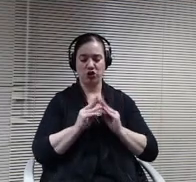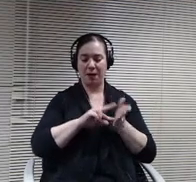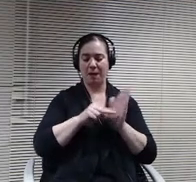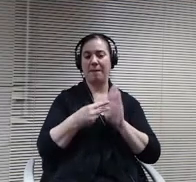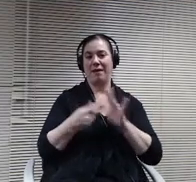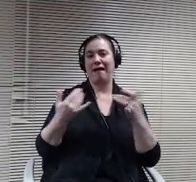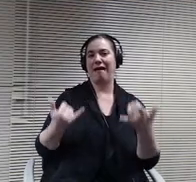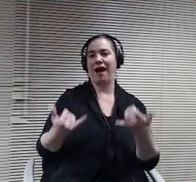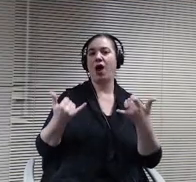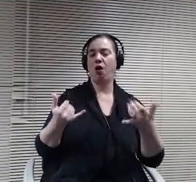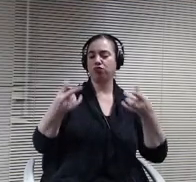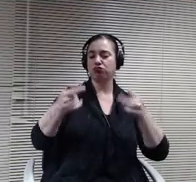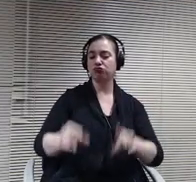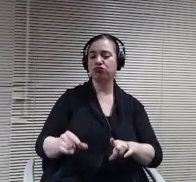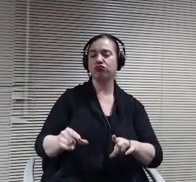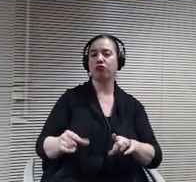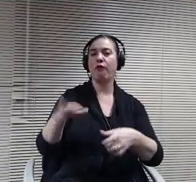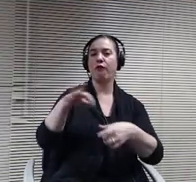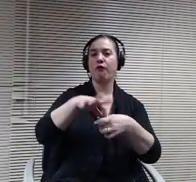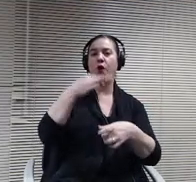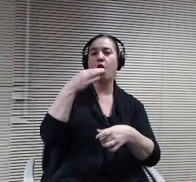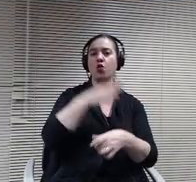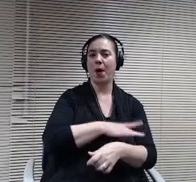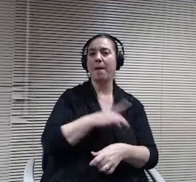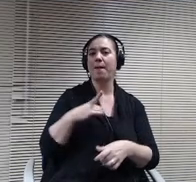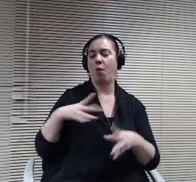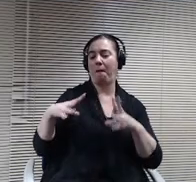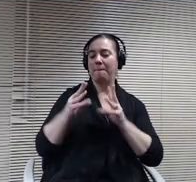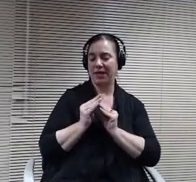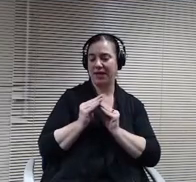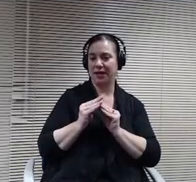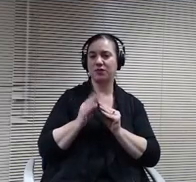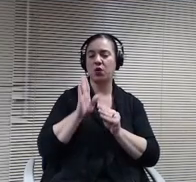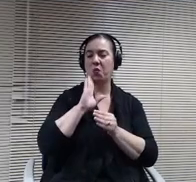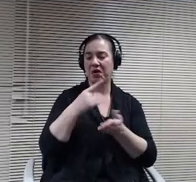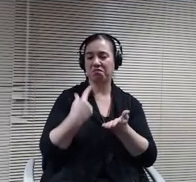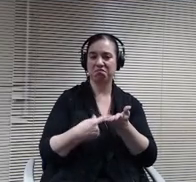Will cover that, so I'm going to cover several things before